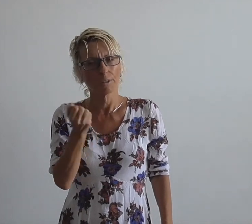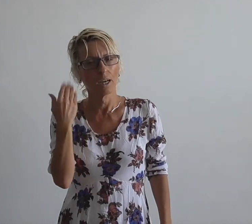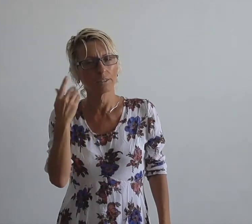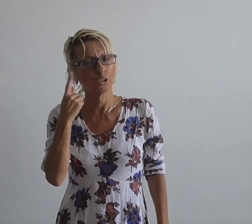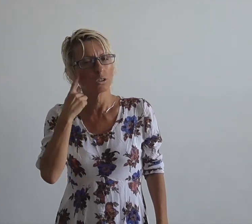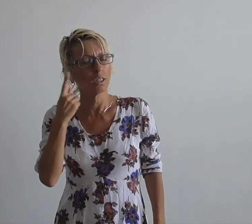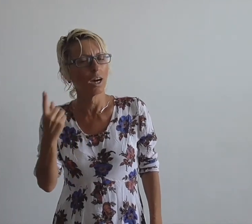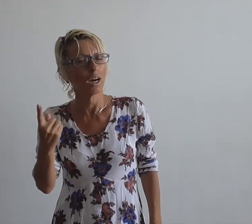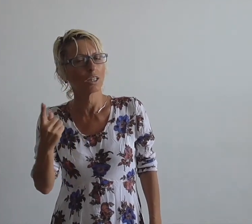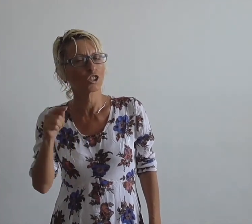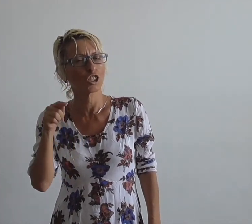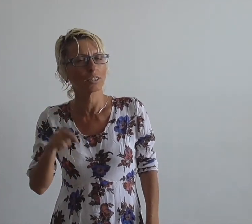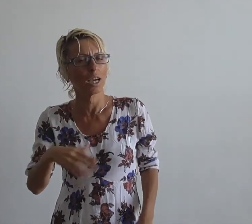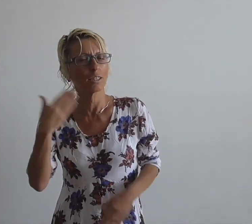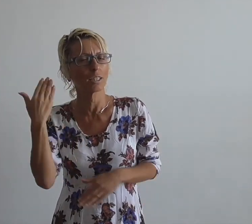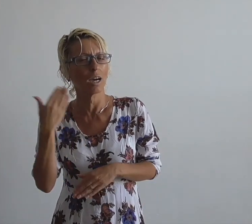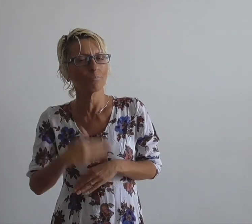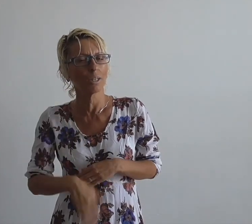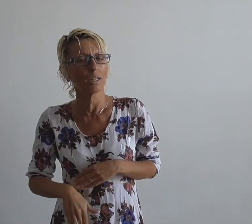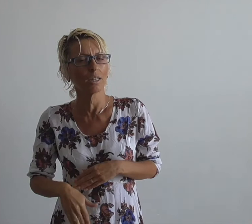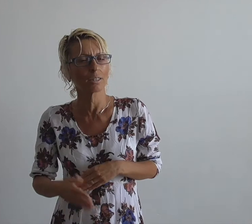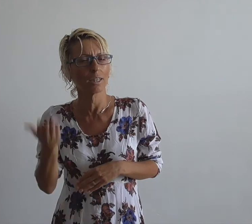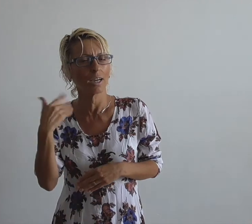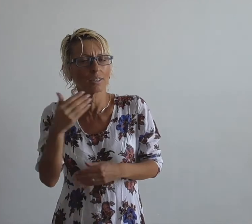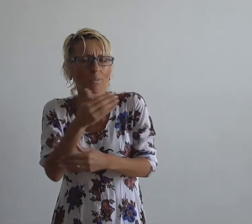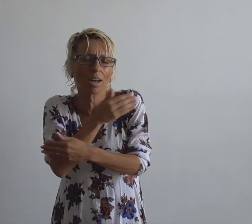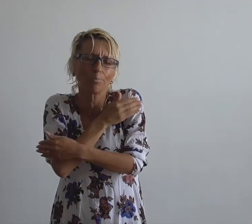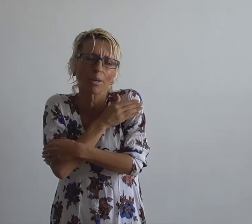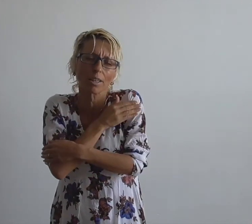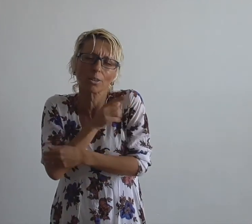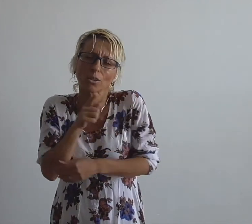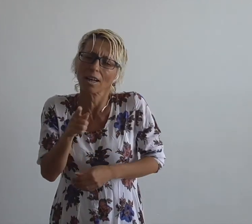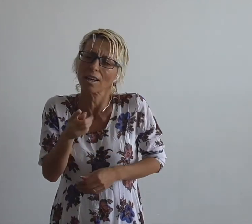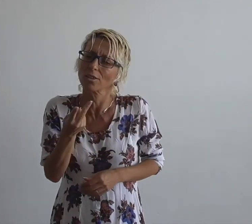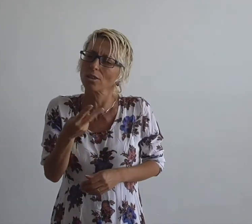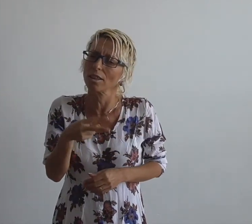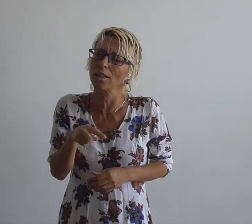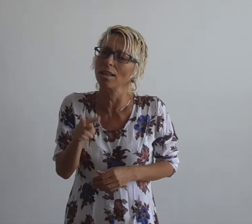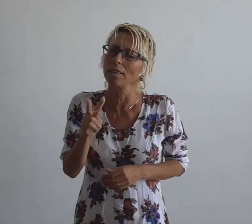If I had known that it would end I would have hugged you more